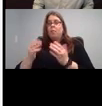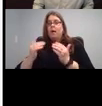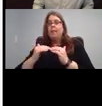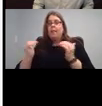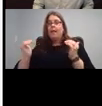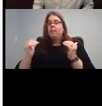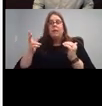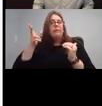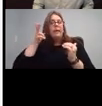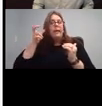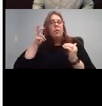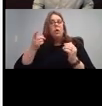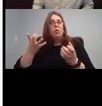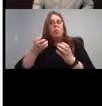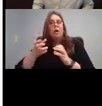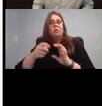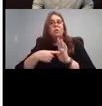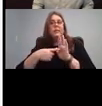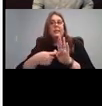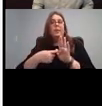And then play the video with the different levels and you'll be